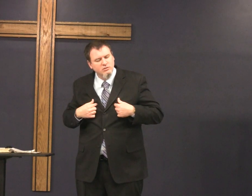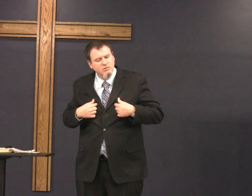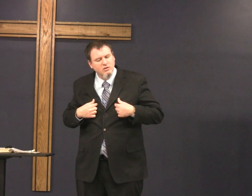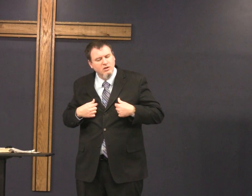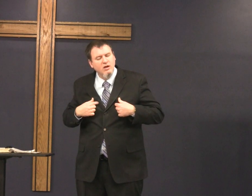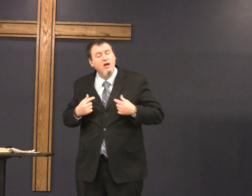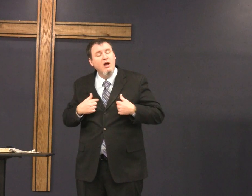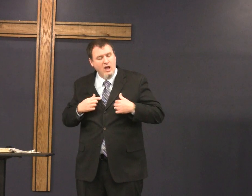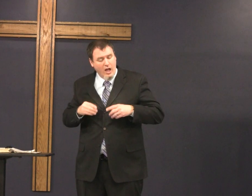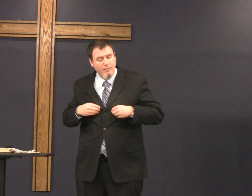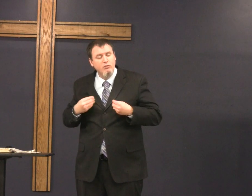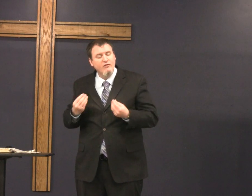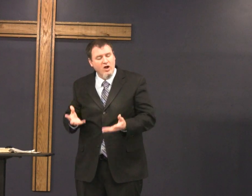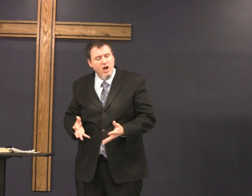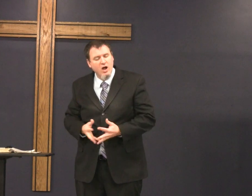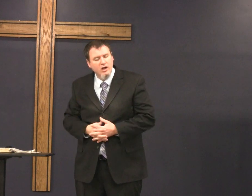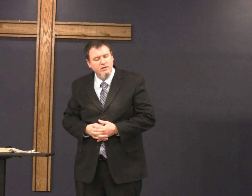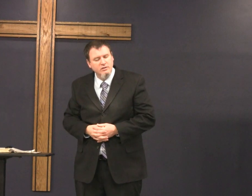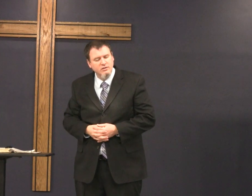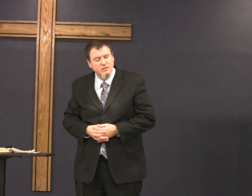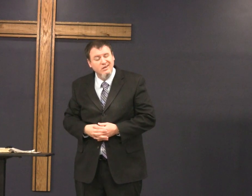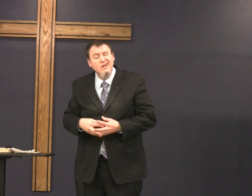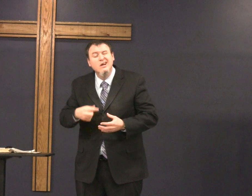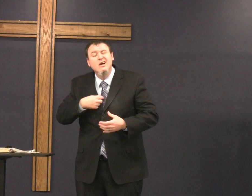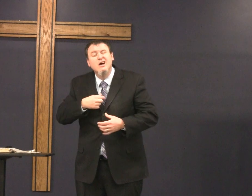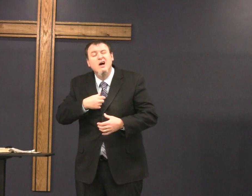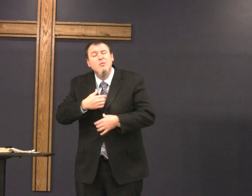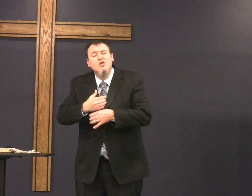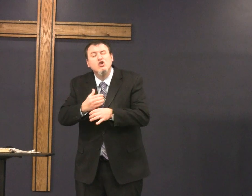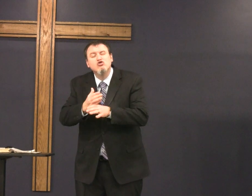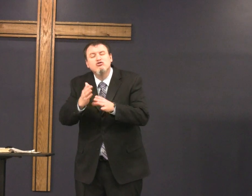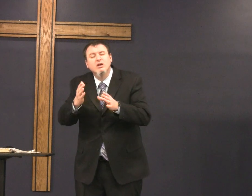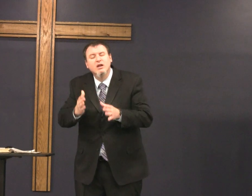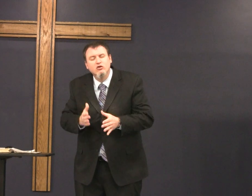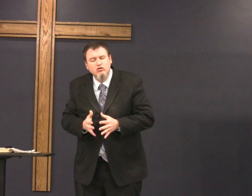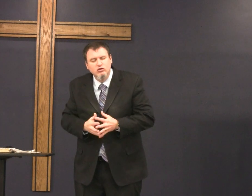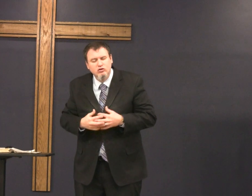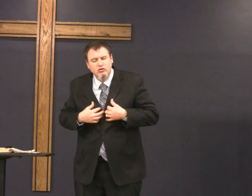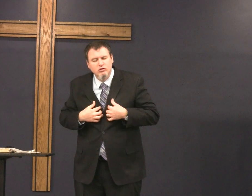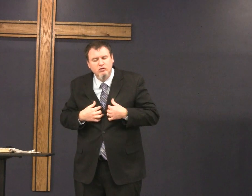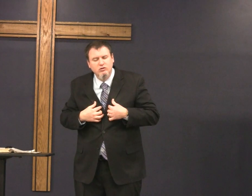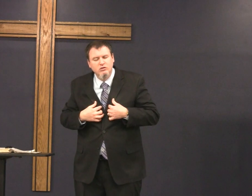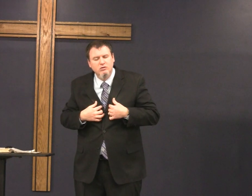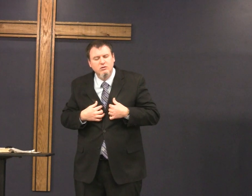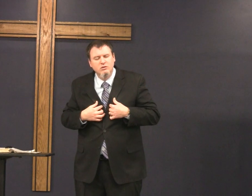I'm different I will provide I'm the Creator